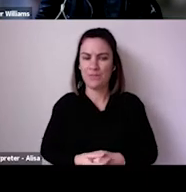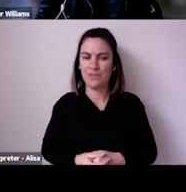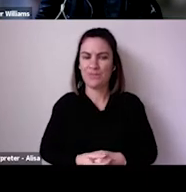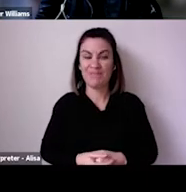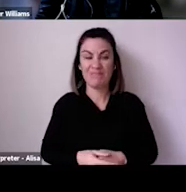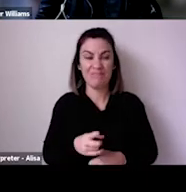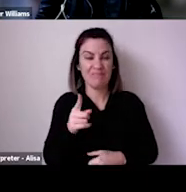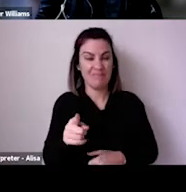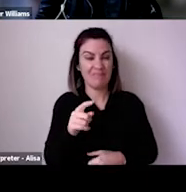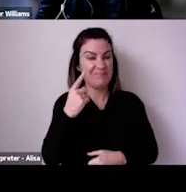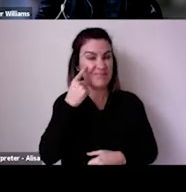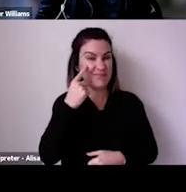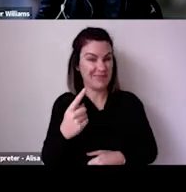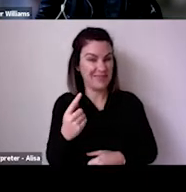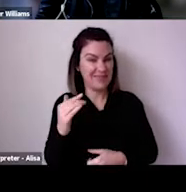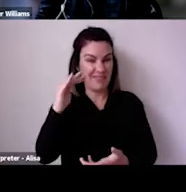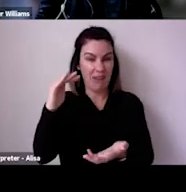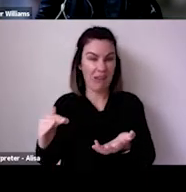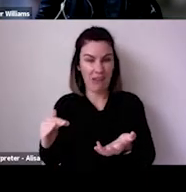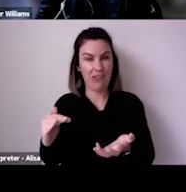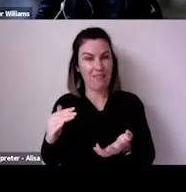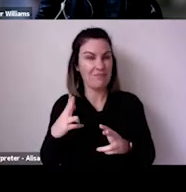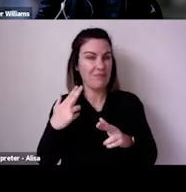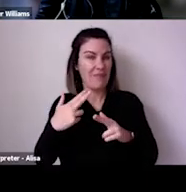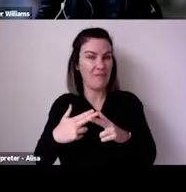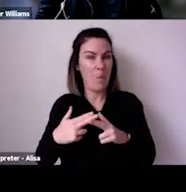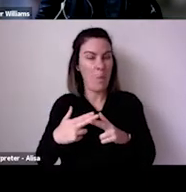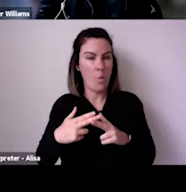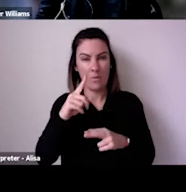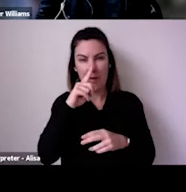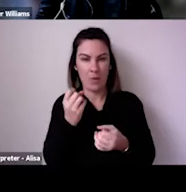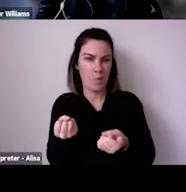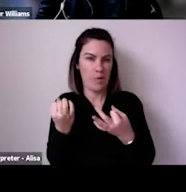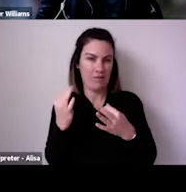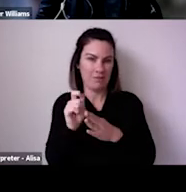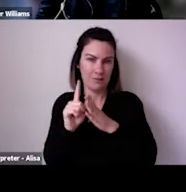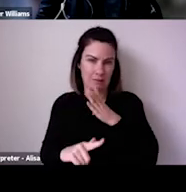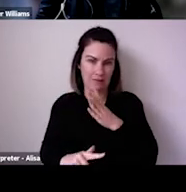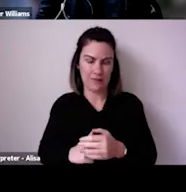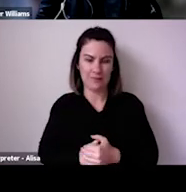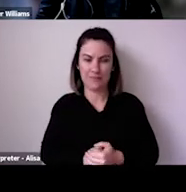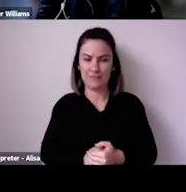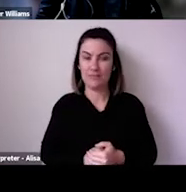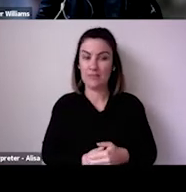an incredible uptake on the vaccine amongst our sample of arts audiences in almost every city. There's some regional variations.